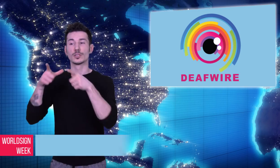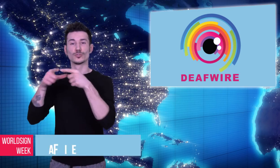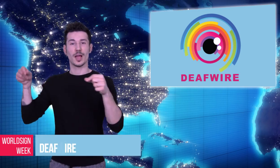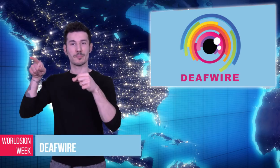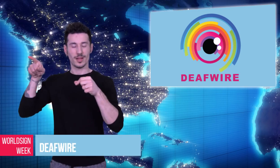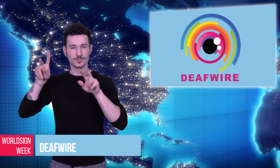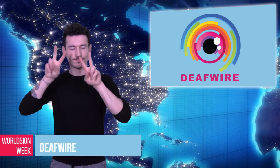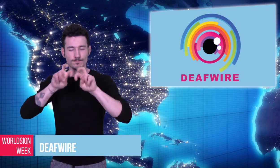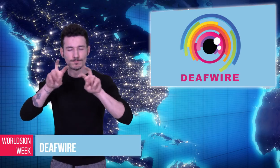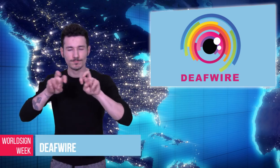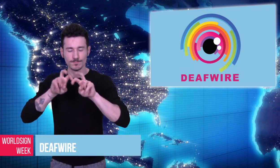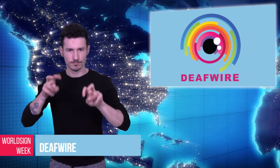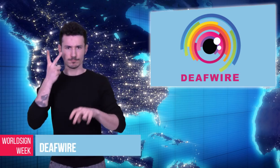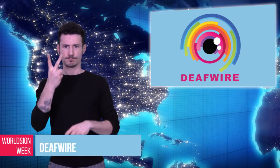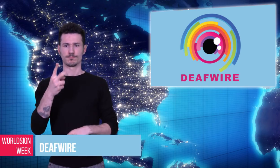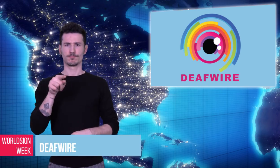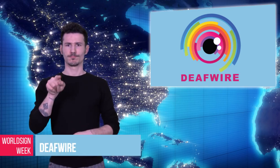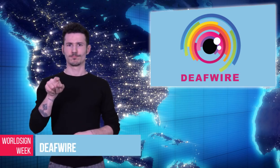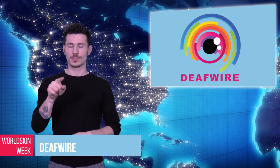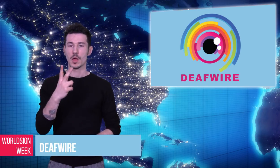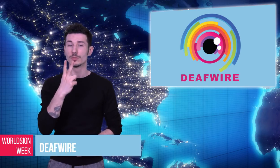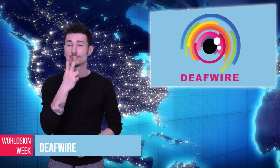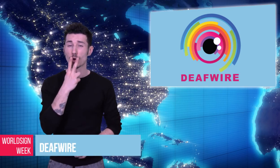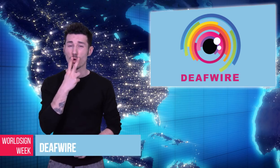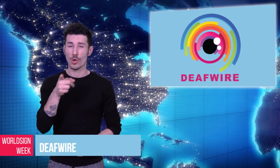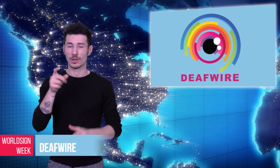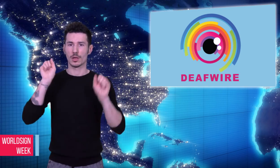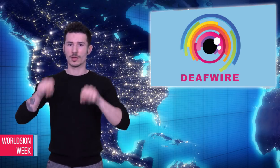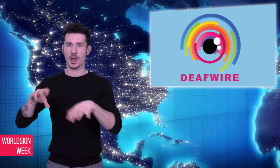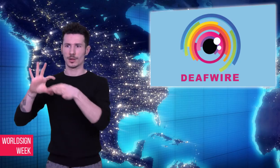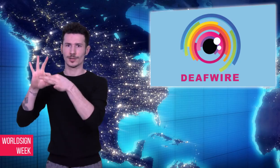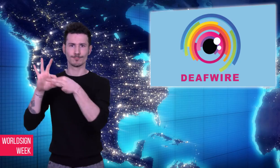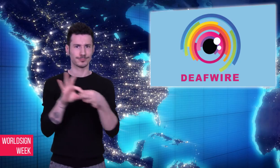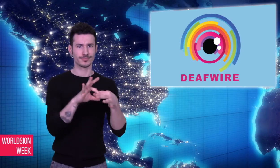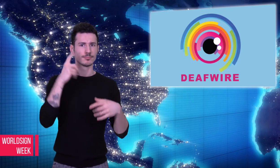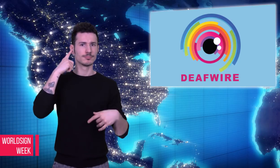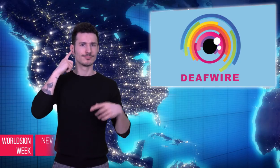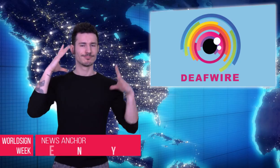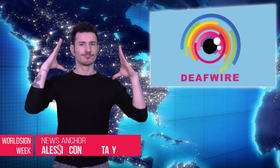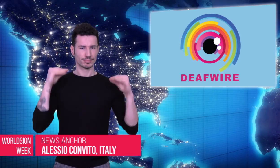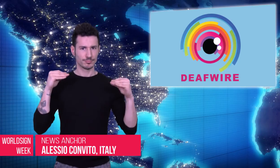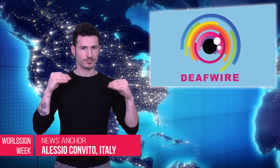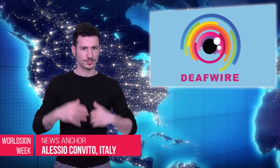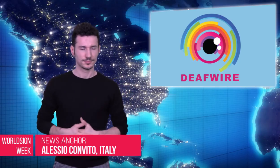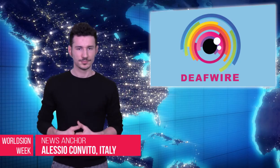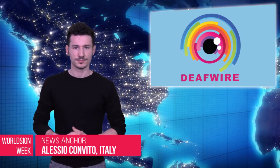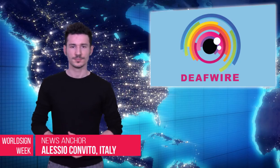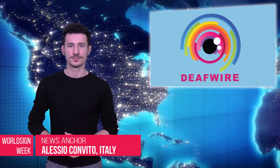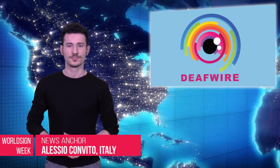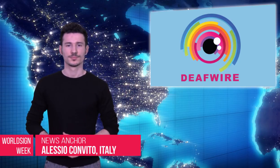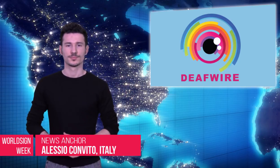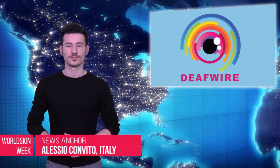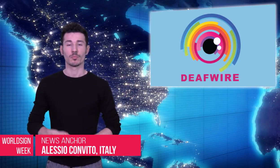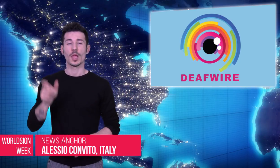Alessio: Japan Study finds Smoking linked to hearing loss